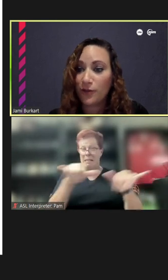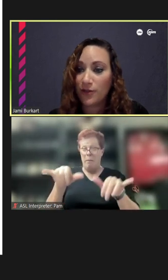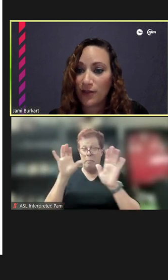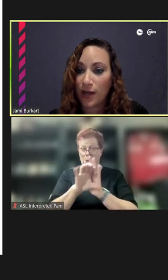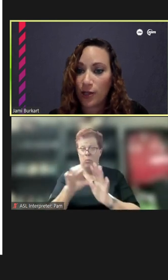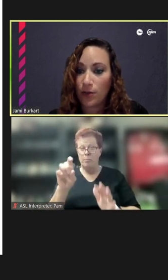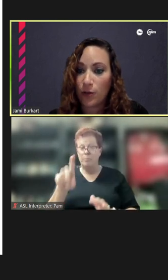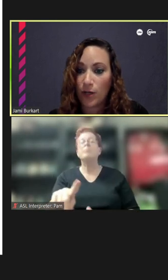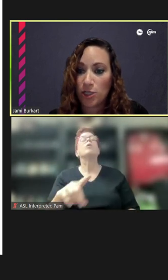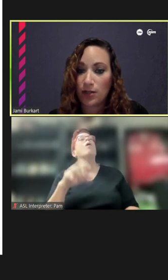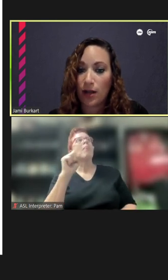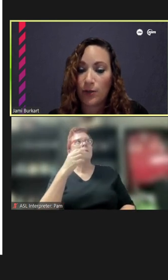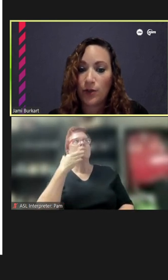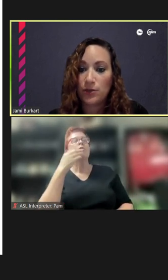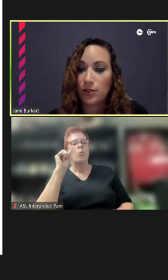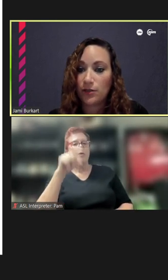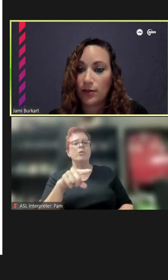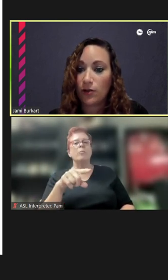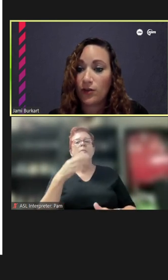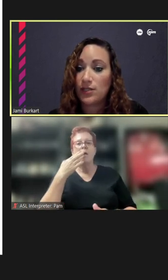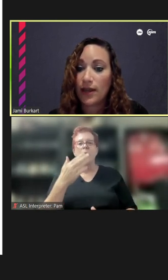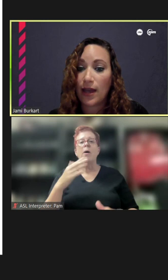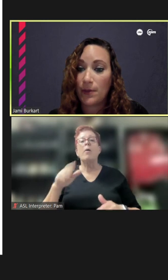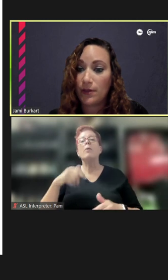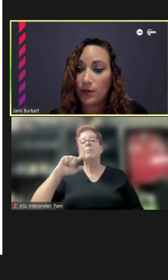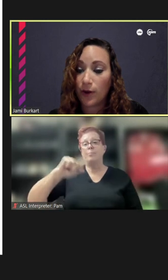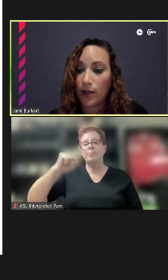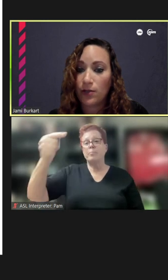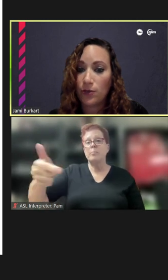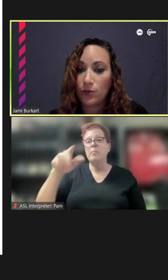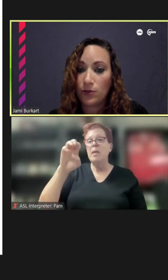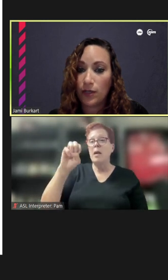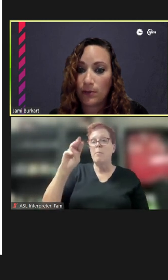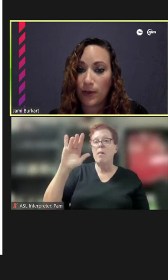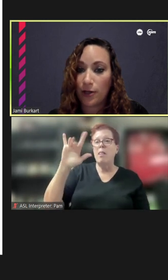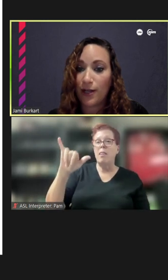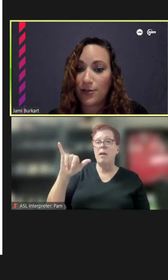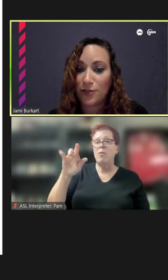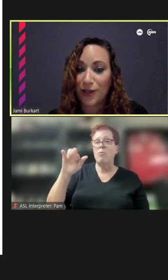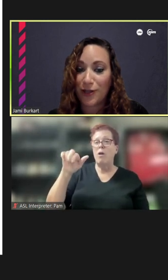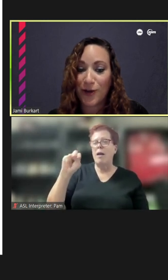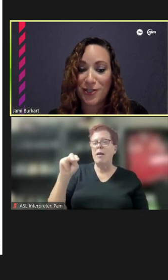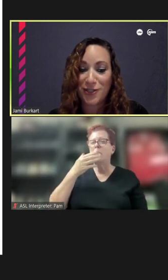for that follow-up question. I will turn that over to Emily Ryan, who can better answer that question.